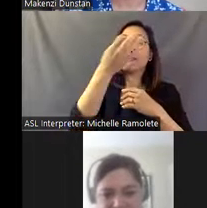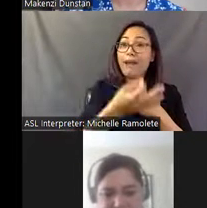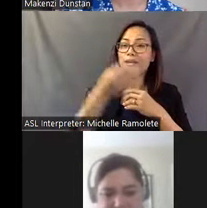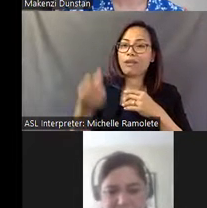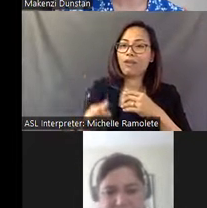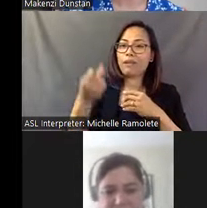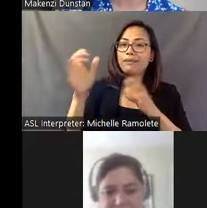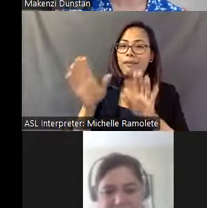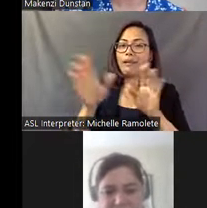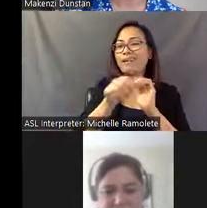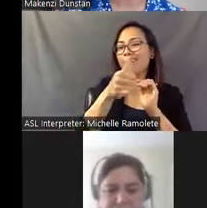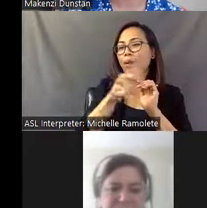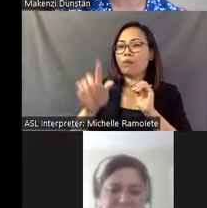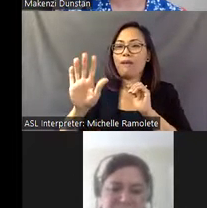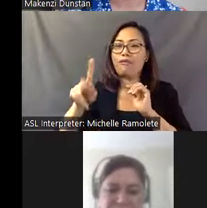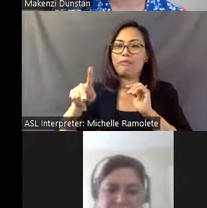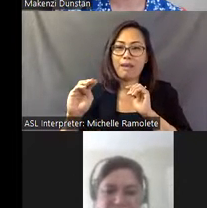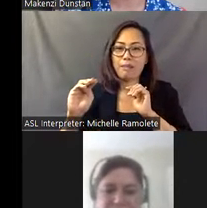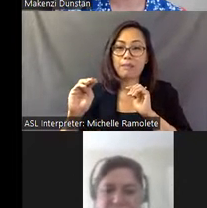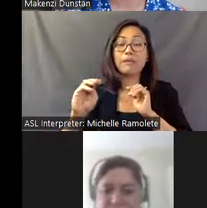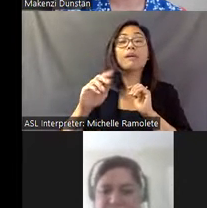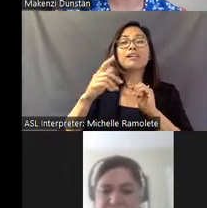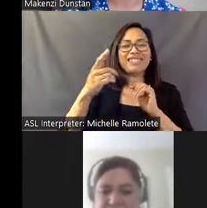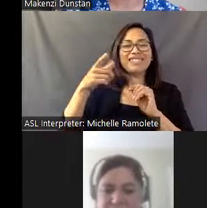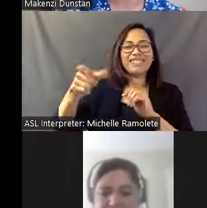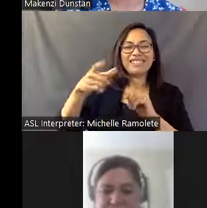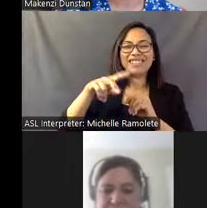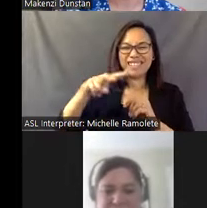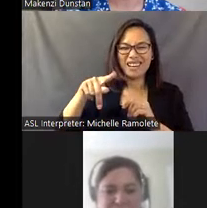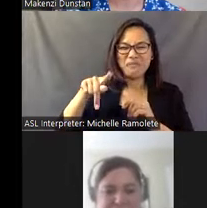We have the second Pasaquoyan who lives out there. We call him Charles Fowler.